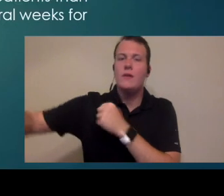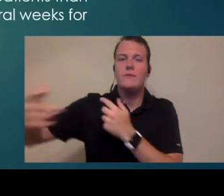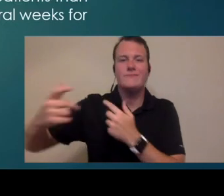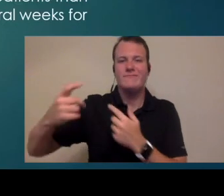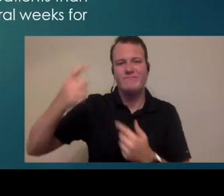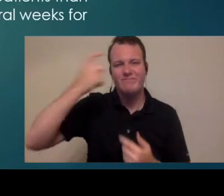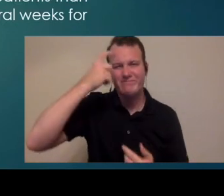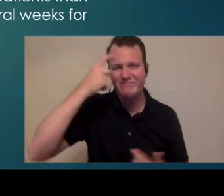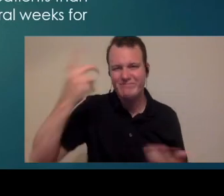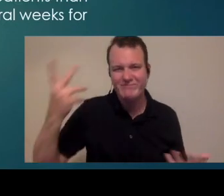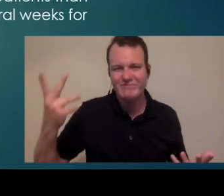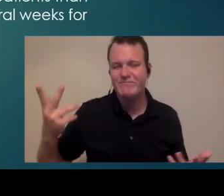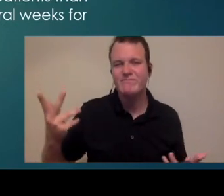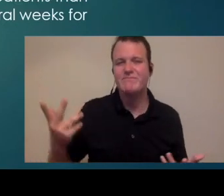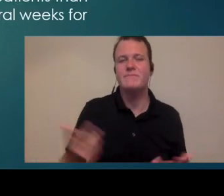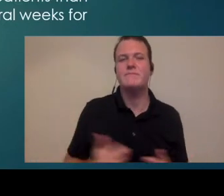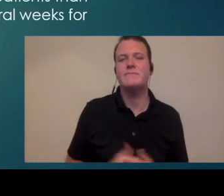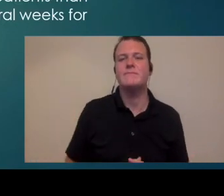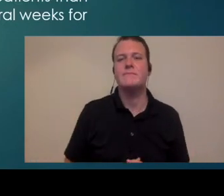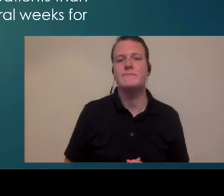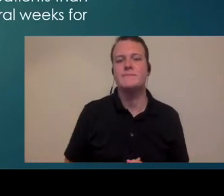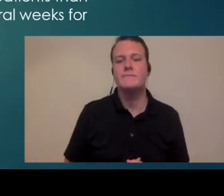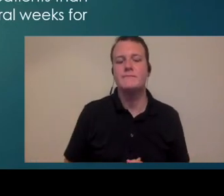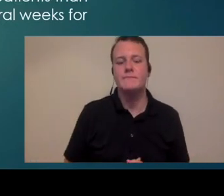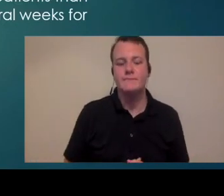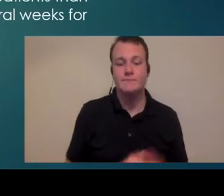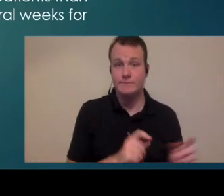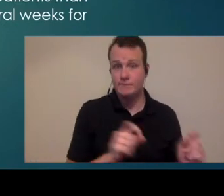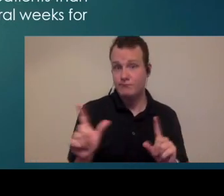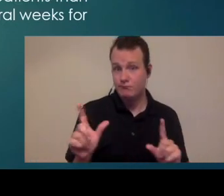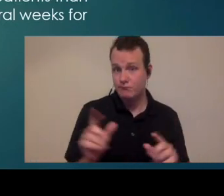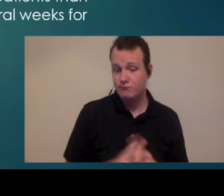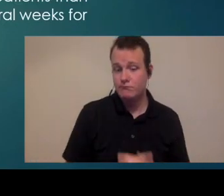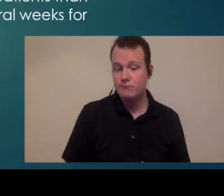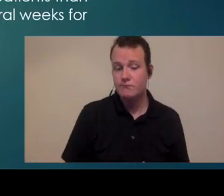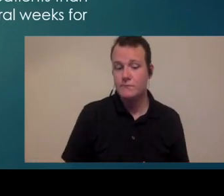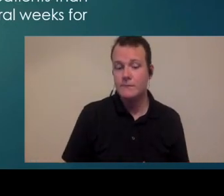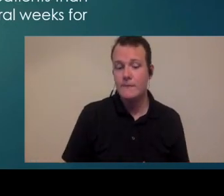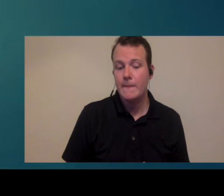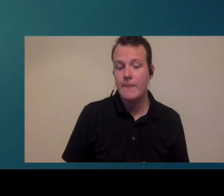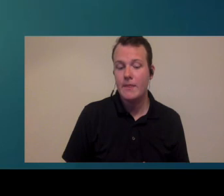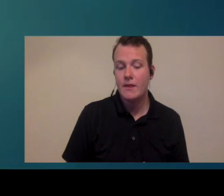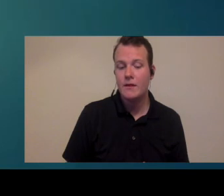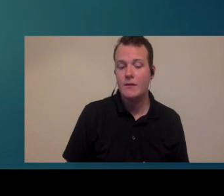weeks that really doesn't make sense either so on this next slide here I